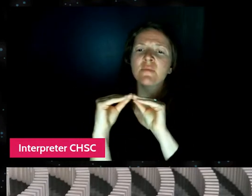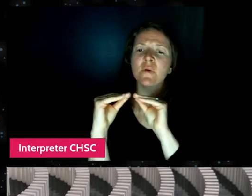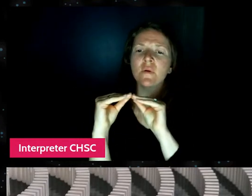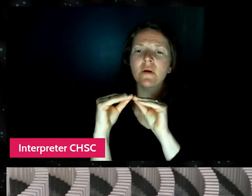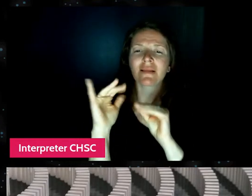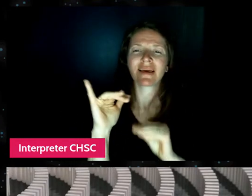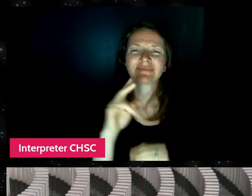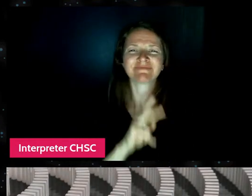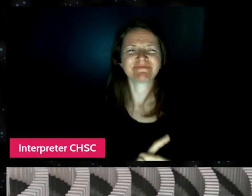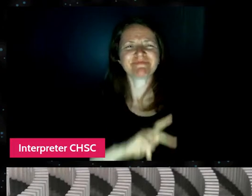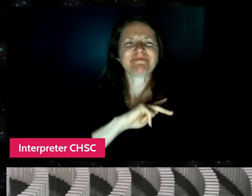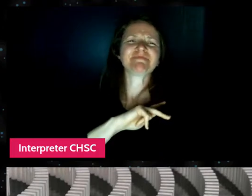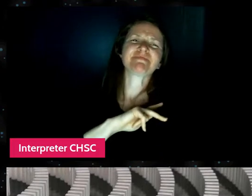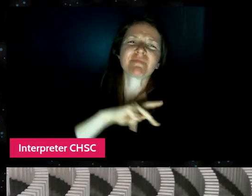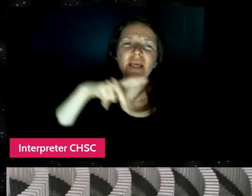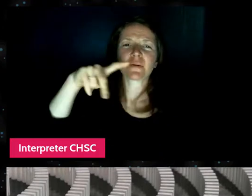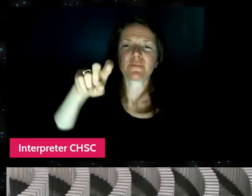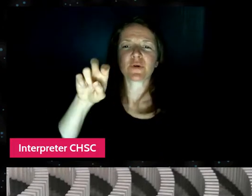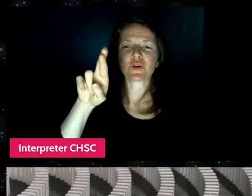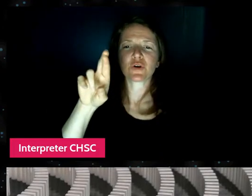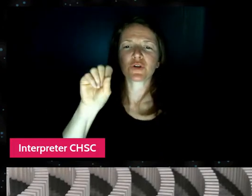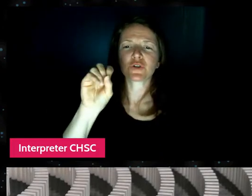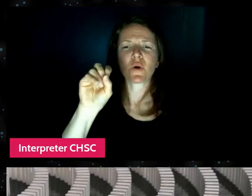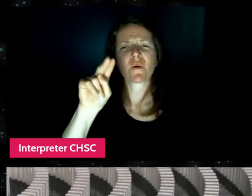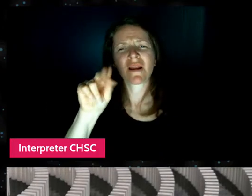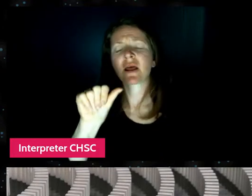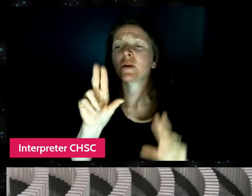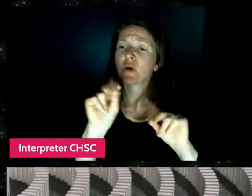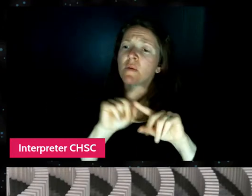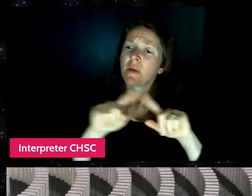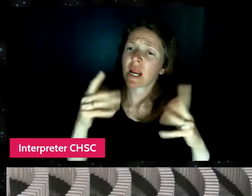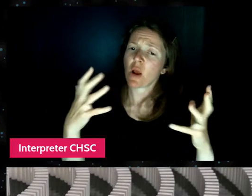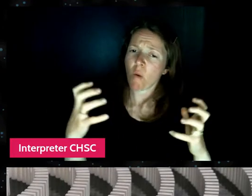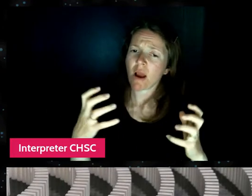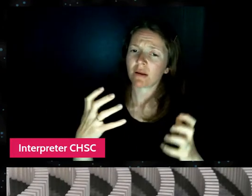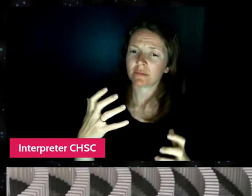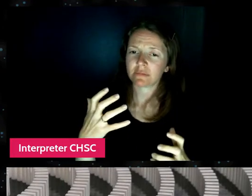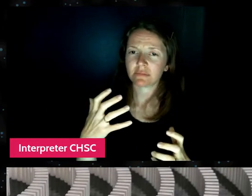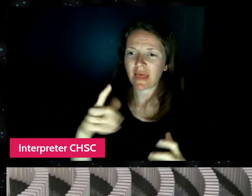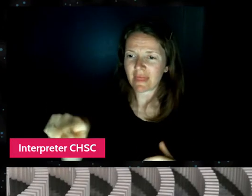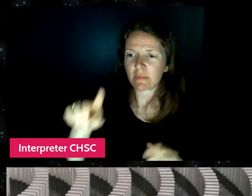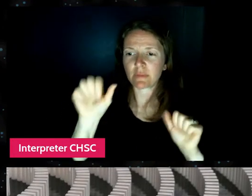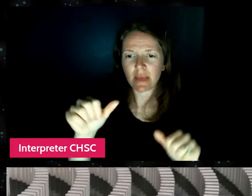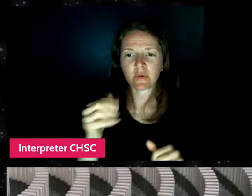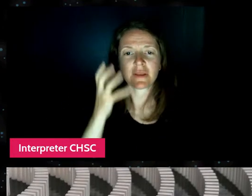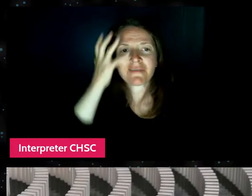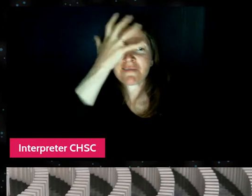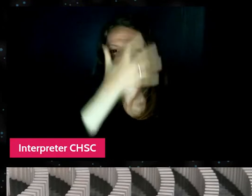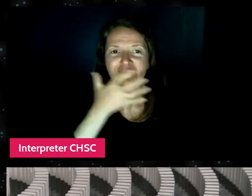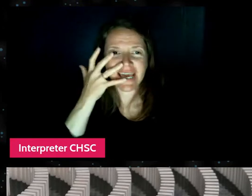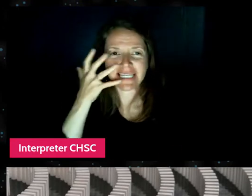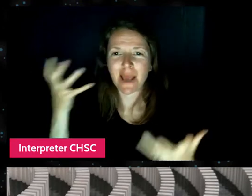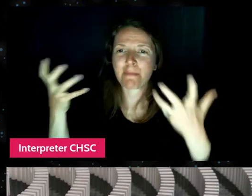but just be on my channel so that people could put a face to the artists who's actually making these creations